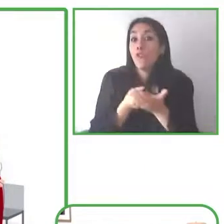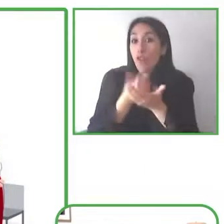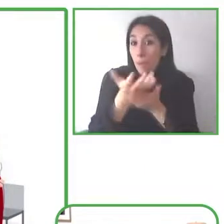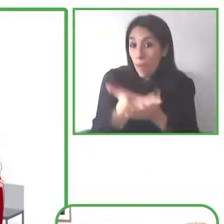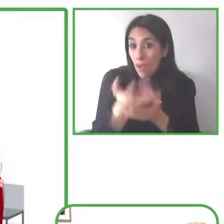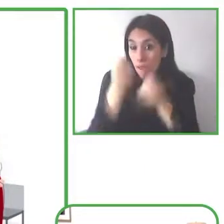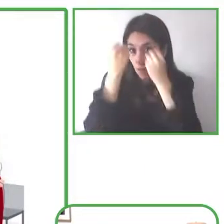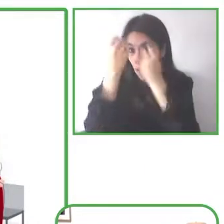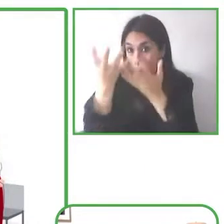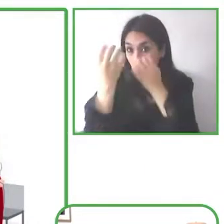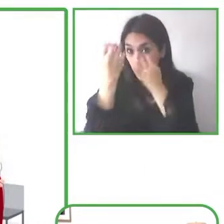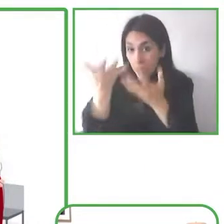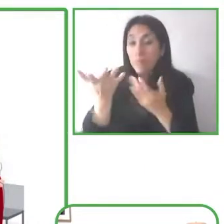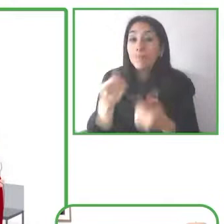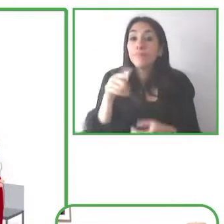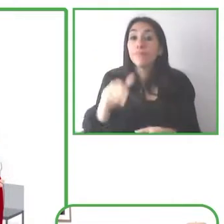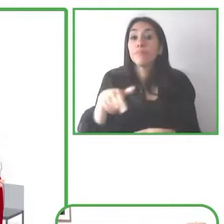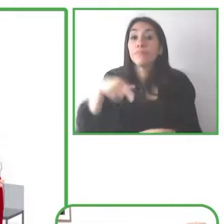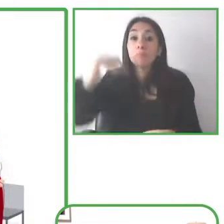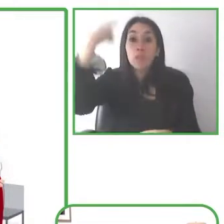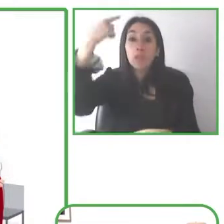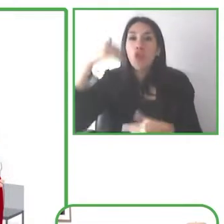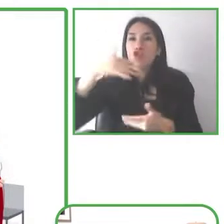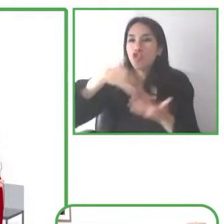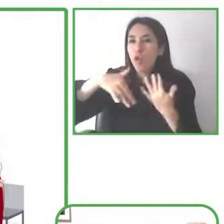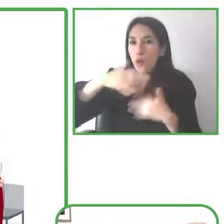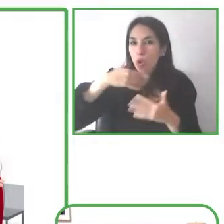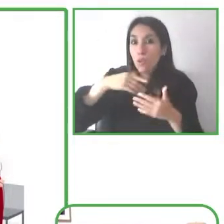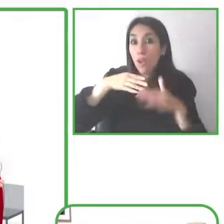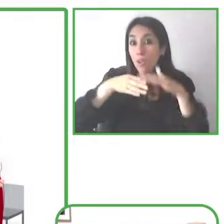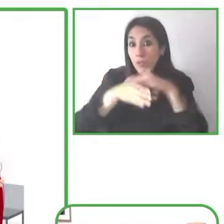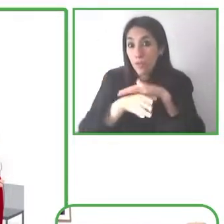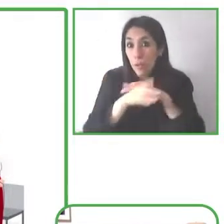to our programs at Google and we're working so hard to be embedding